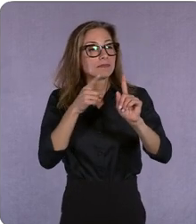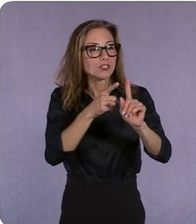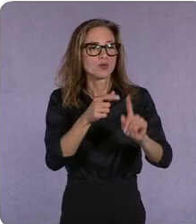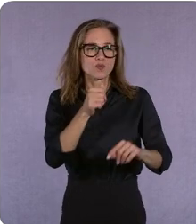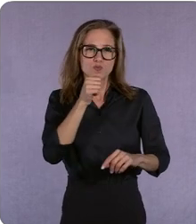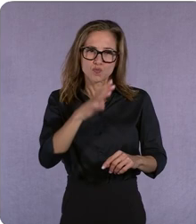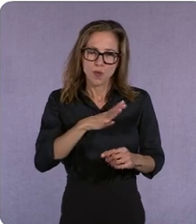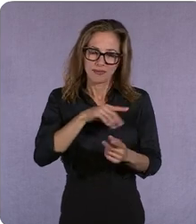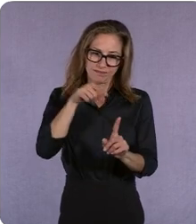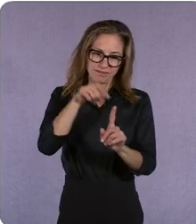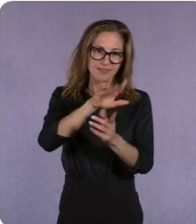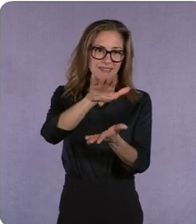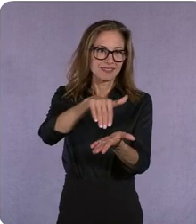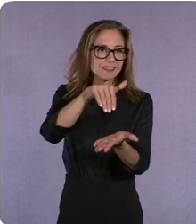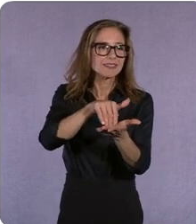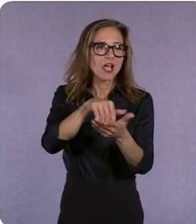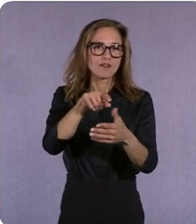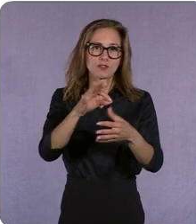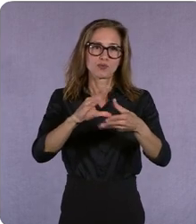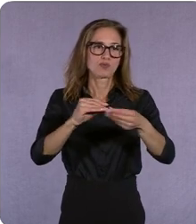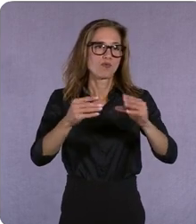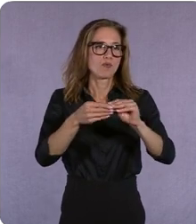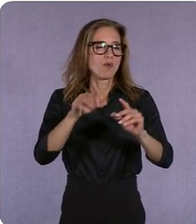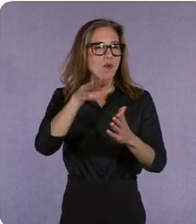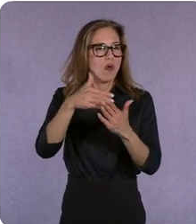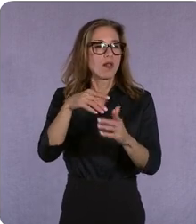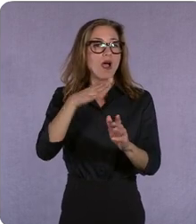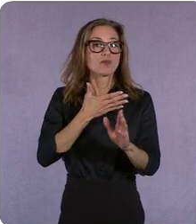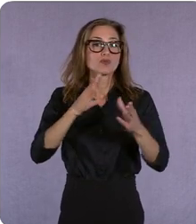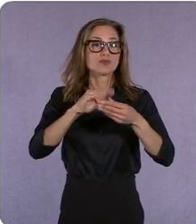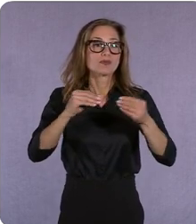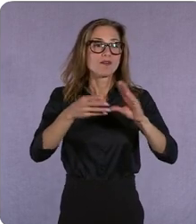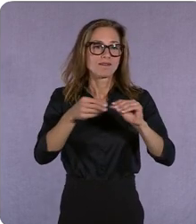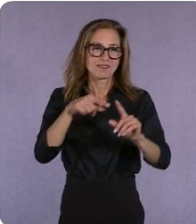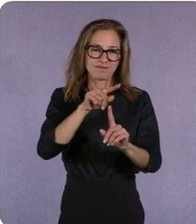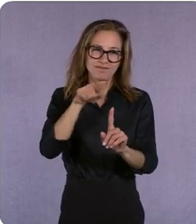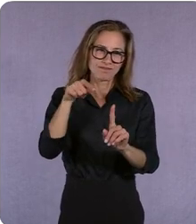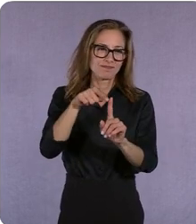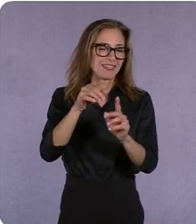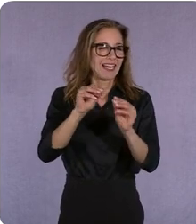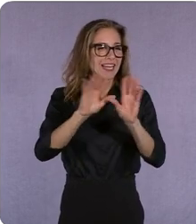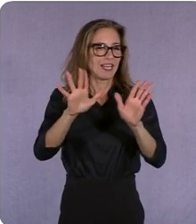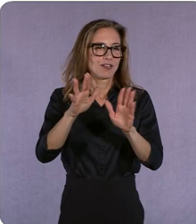and all of our narratives and so that provides a very clear filter for us which is helpful we then